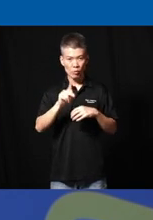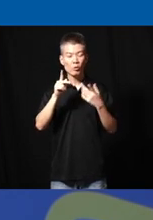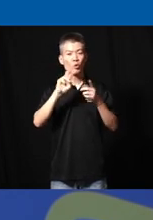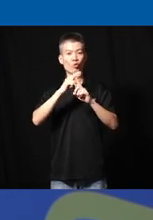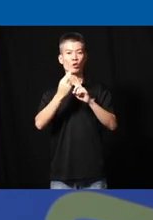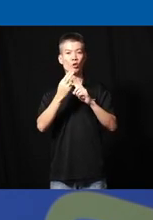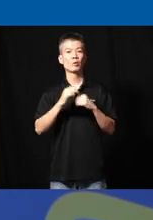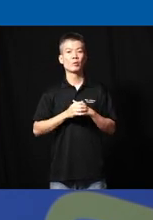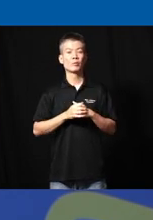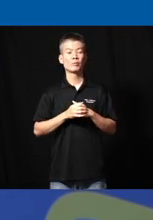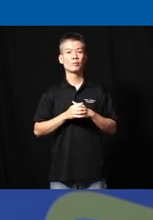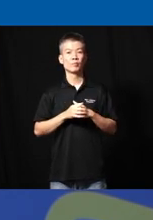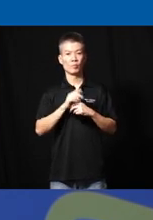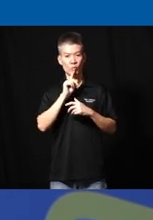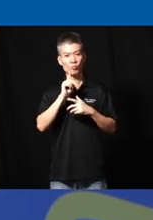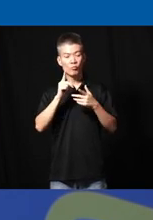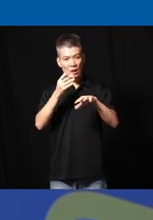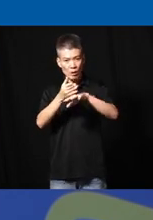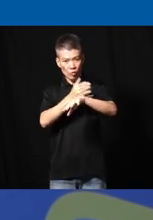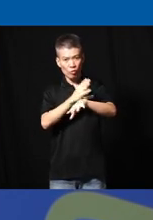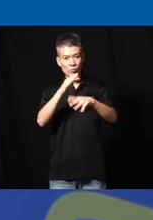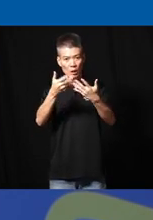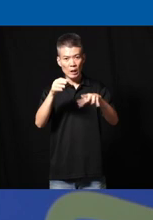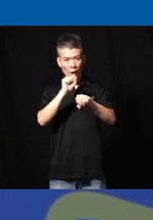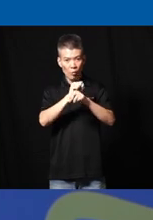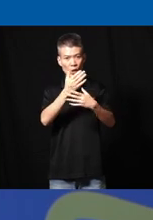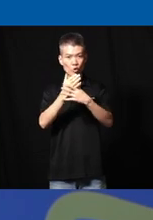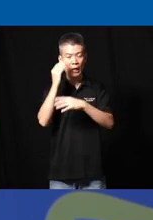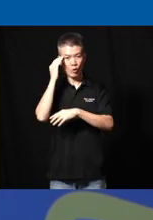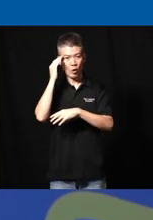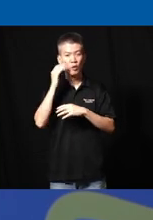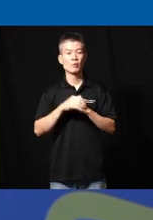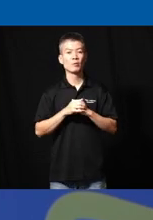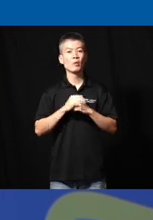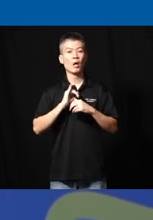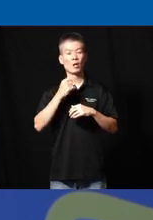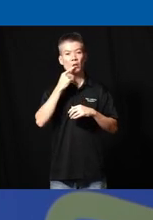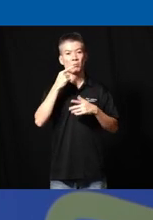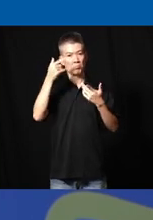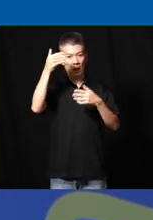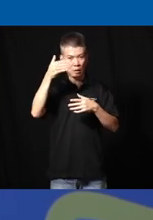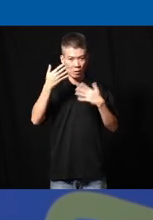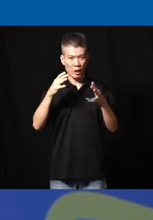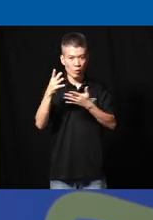really uh improve the network share the knowledge and I said in my slides to have Collective growth